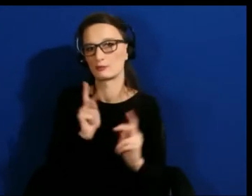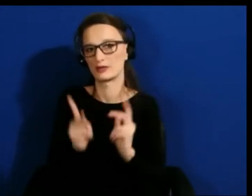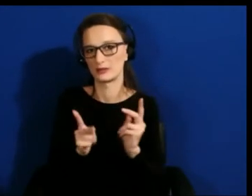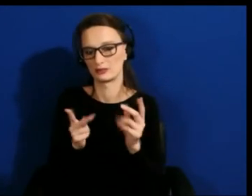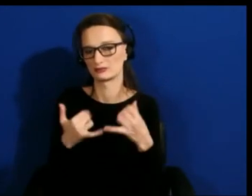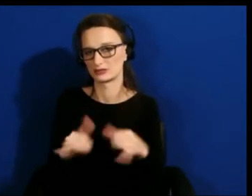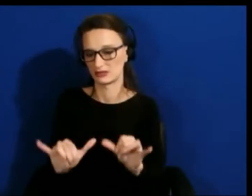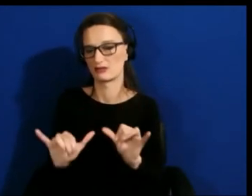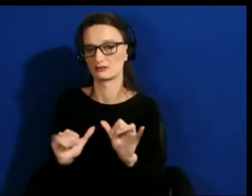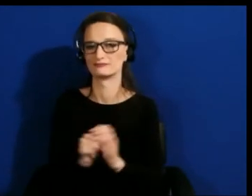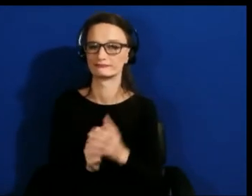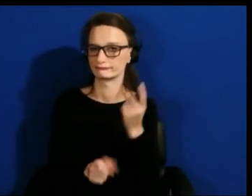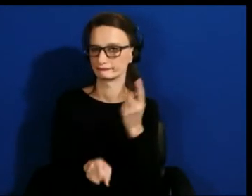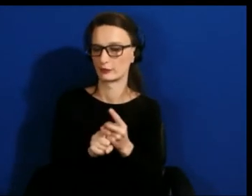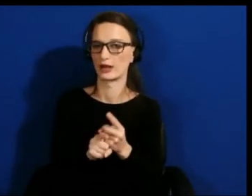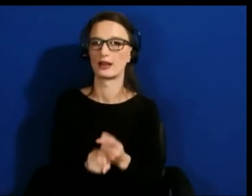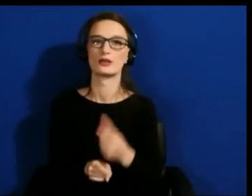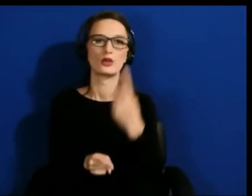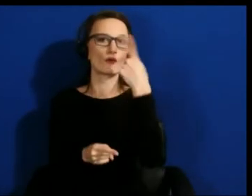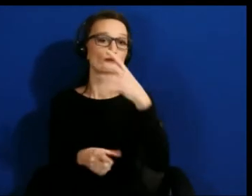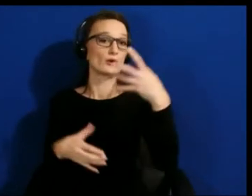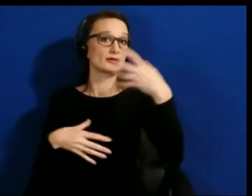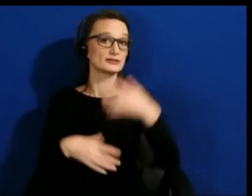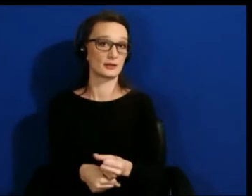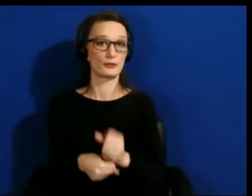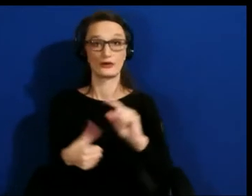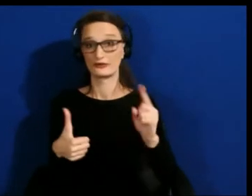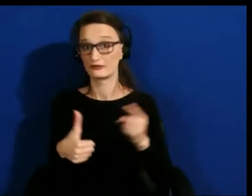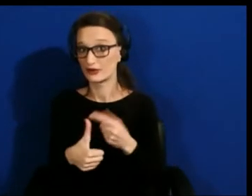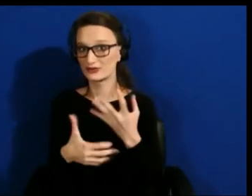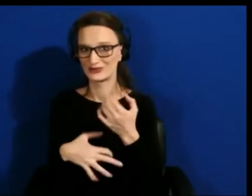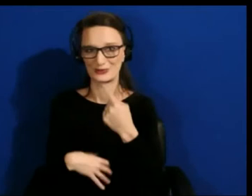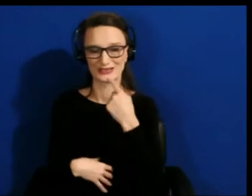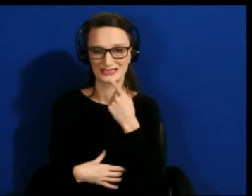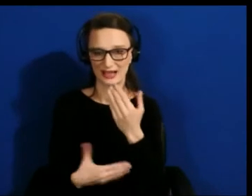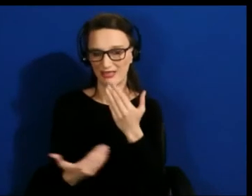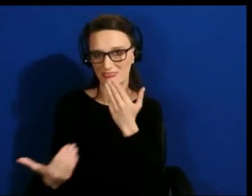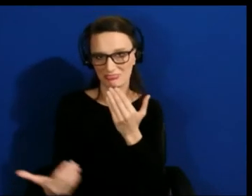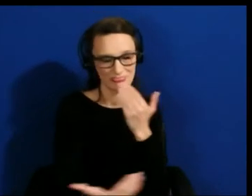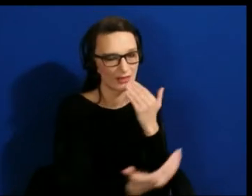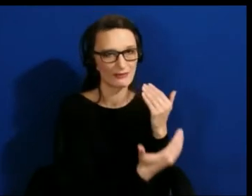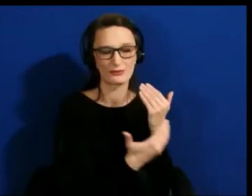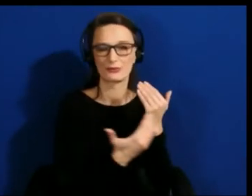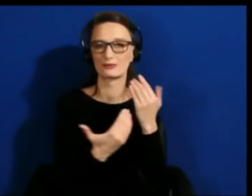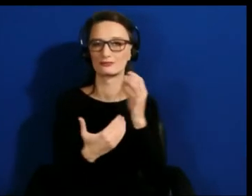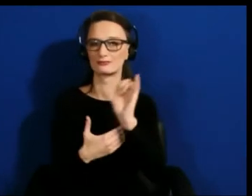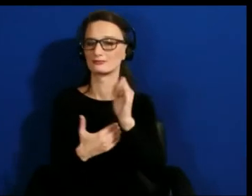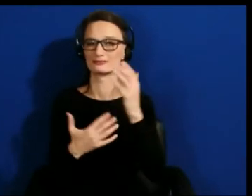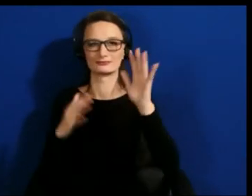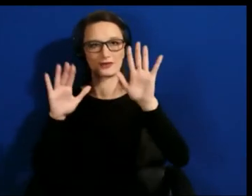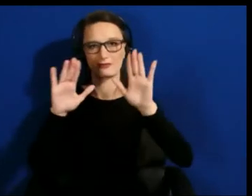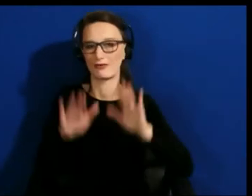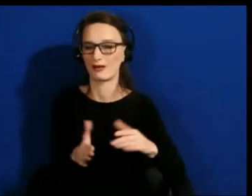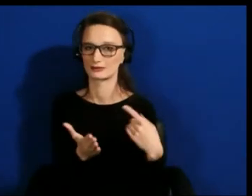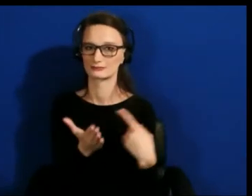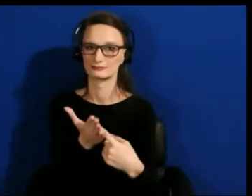Just to summarize, firstly, can I say, thank you to you all. That was a fabulous discussion. I really enjoyed it.